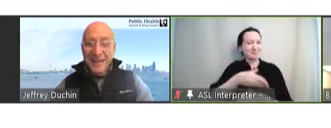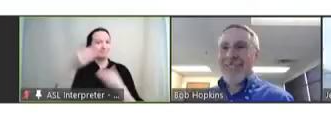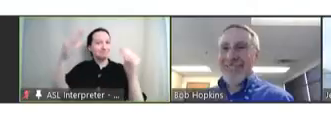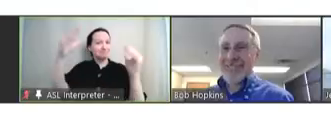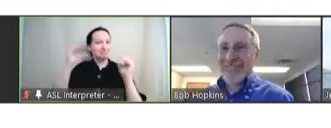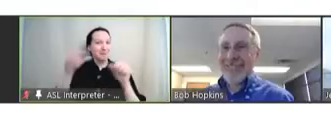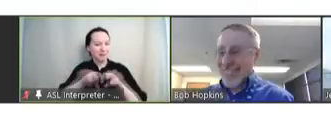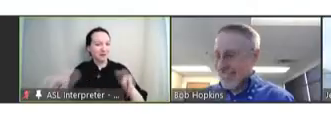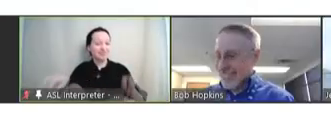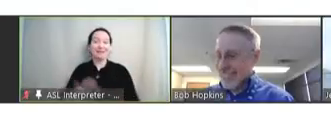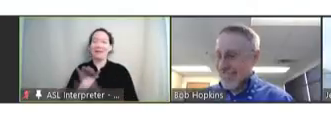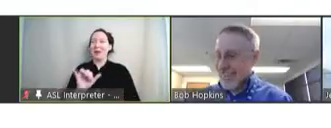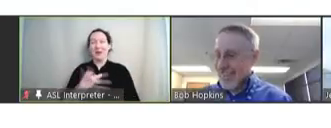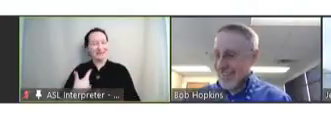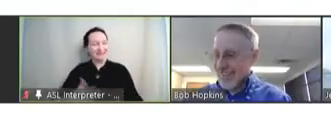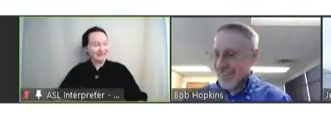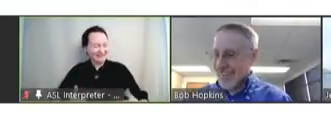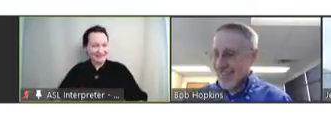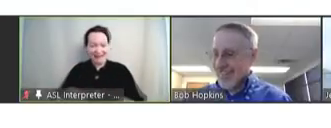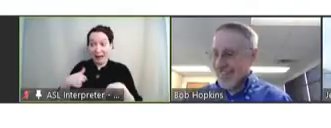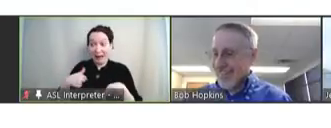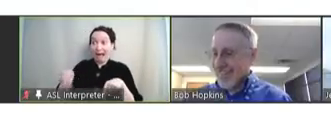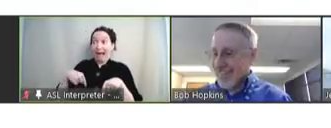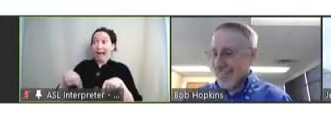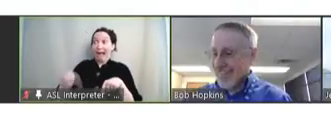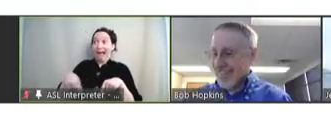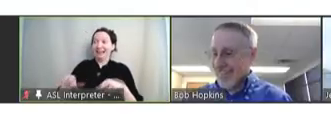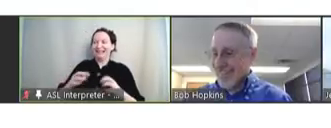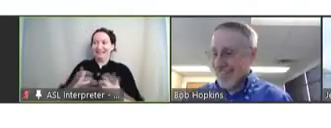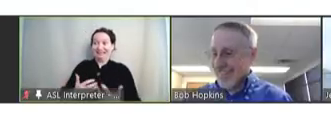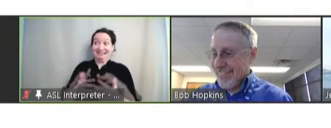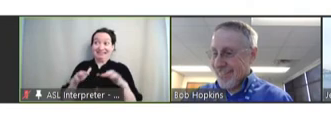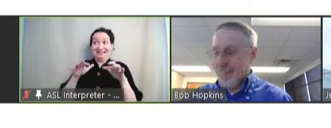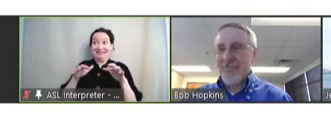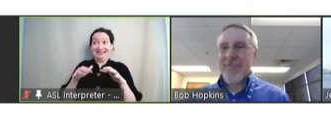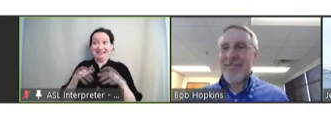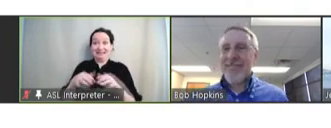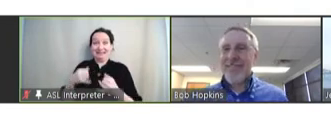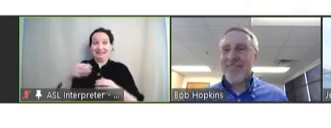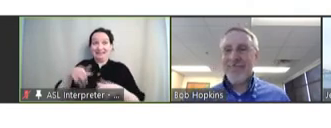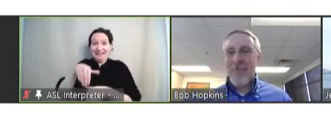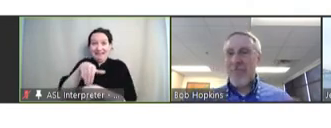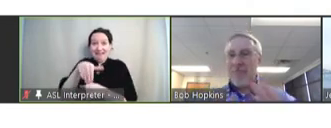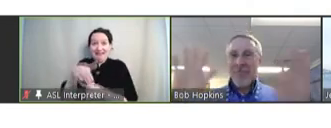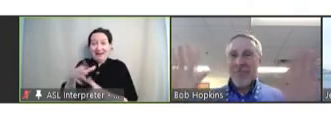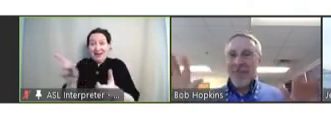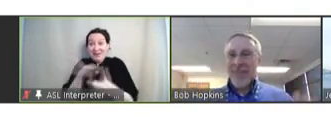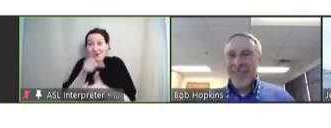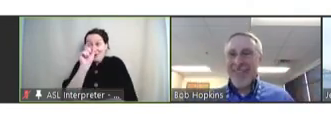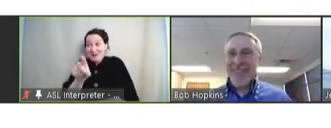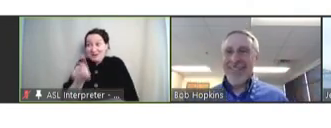Jeff Duchin: Oh, gee. I was nervous enough being on thin ice, asking my first question at my first meeting.